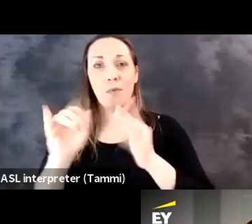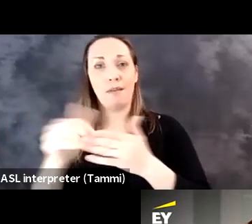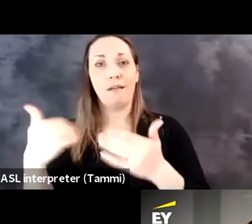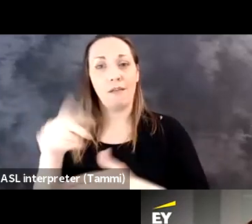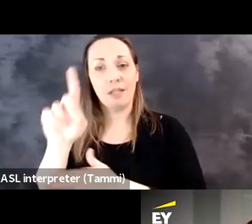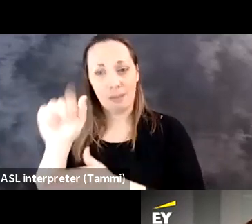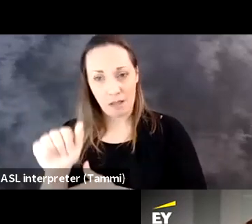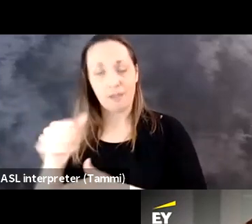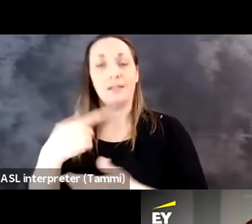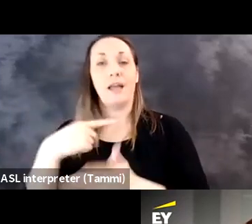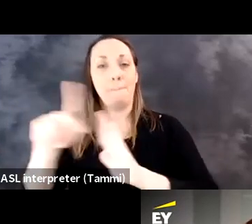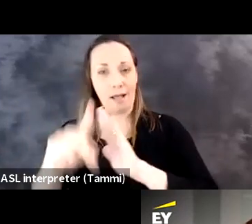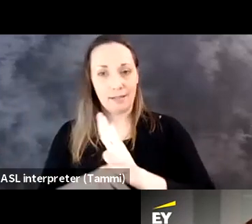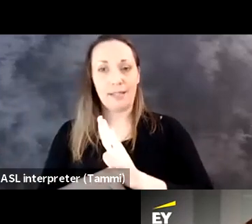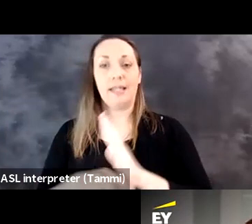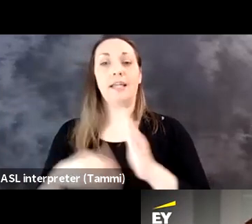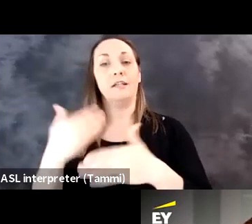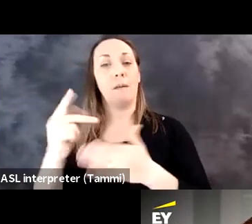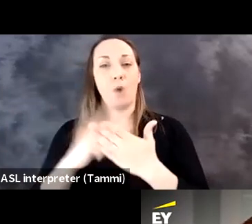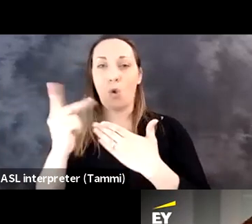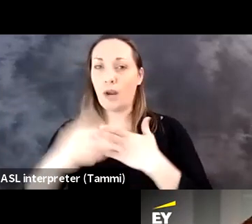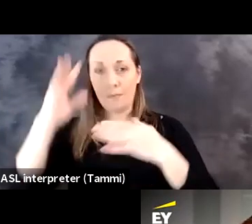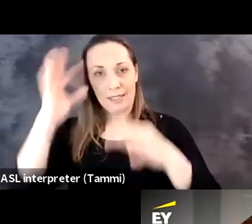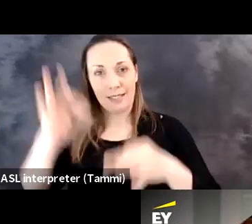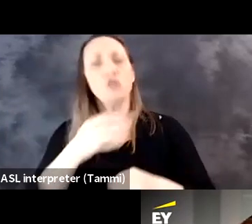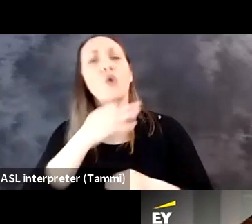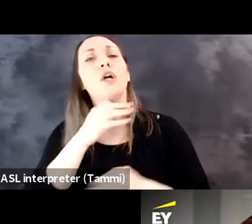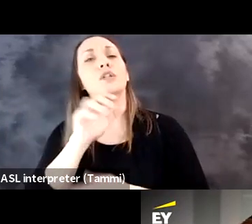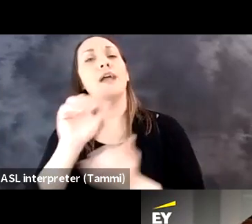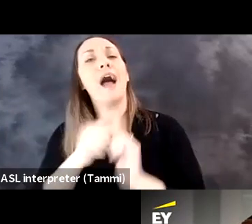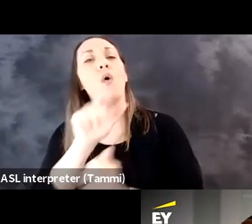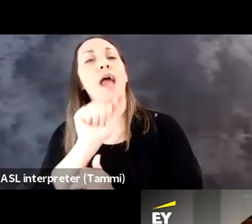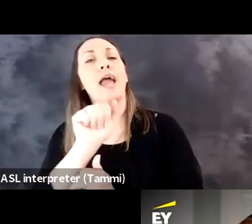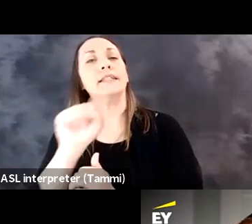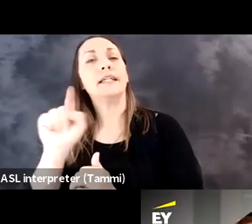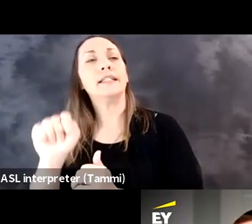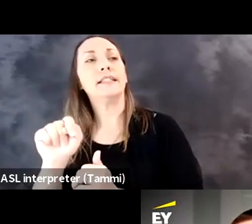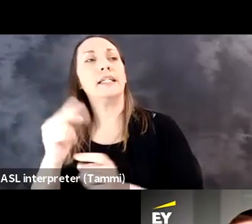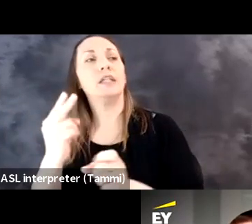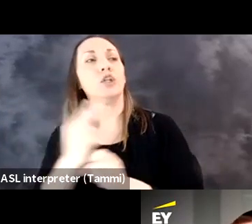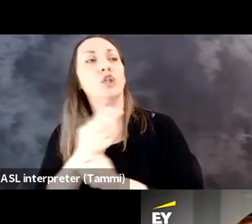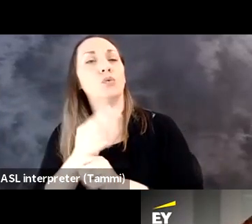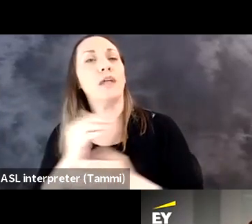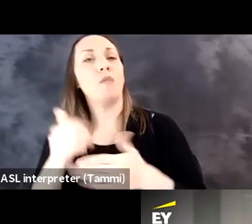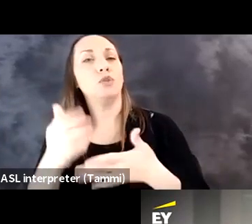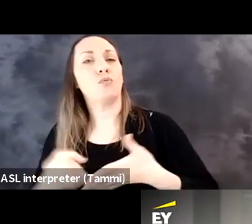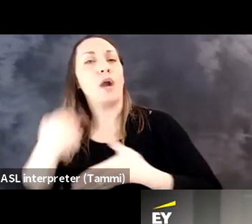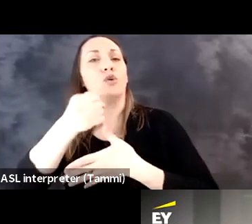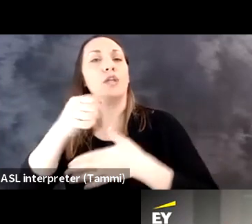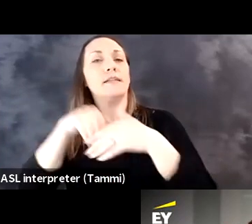people with disabilities in policy and program decisions, and so I want to know